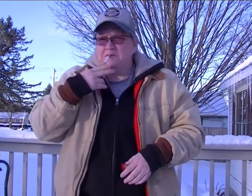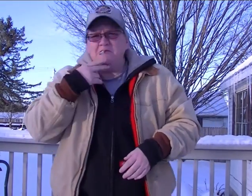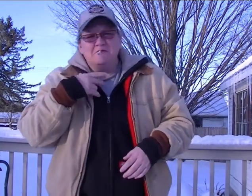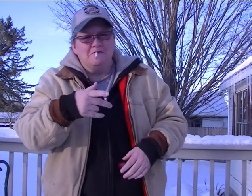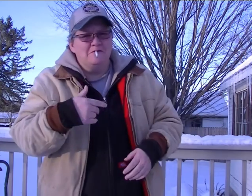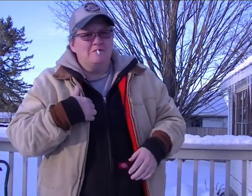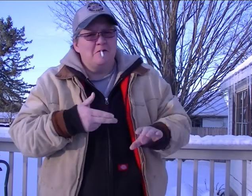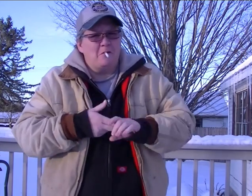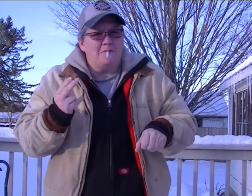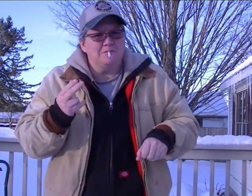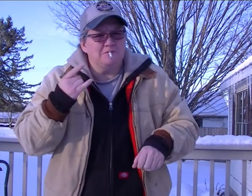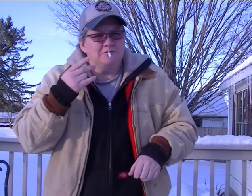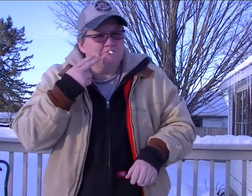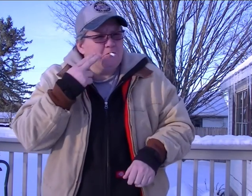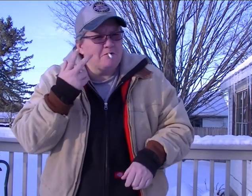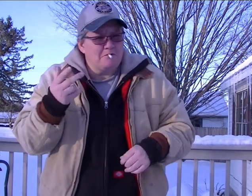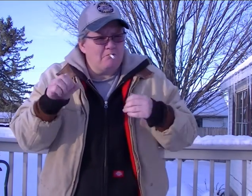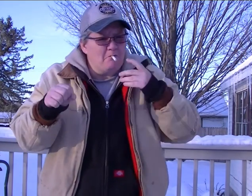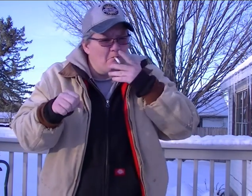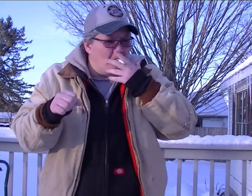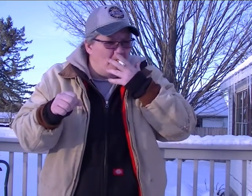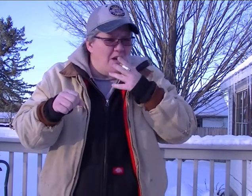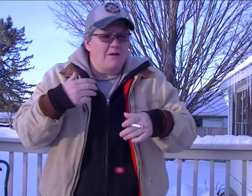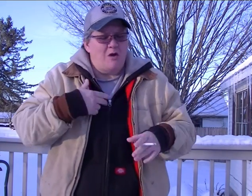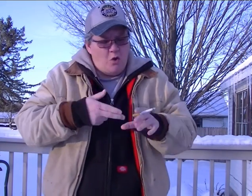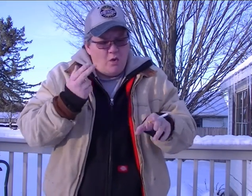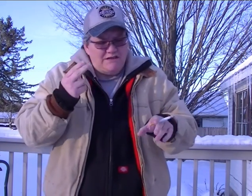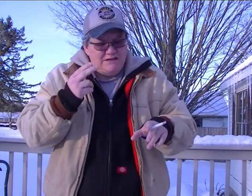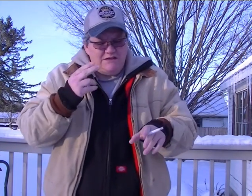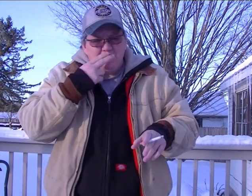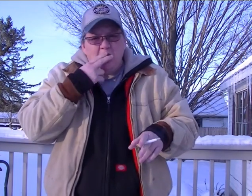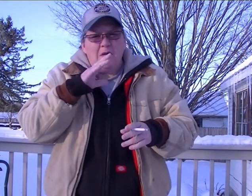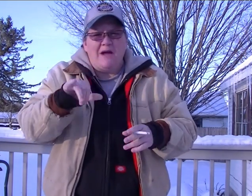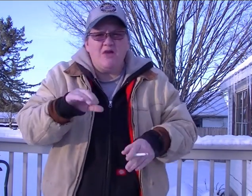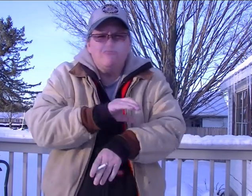Hey honey...I'm quitting cigarettes Yeah..yeah.. I'm gonna quit smoking by Christmas.